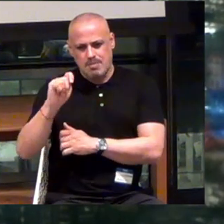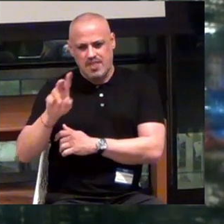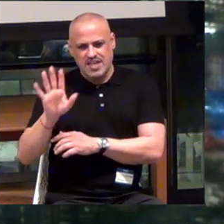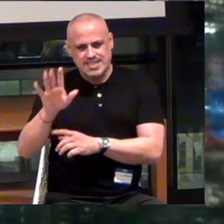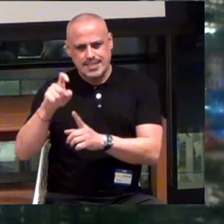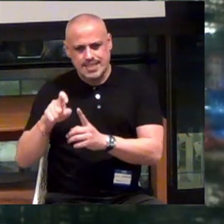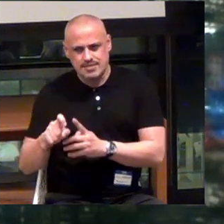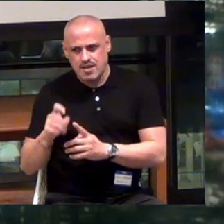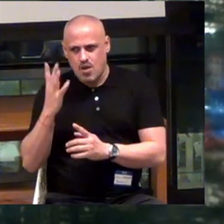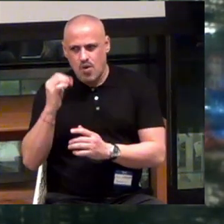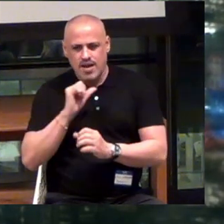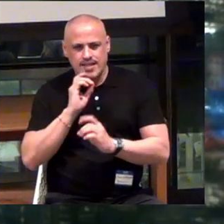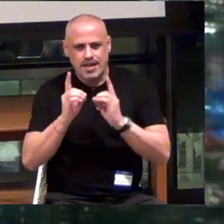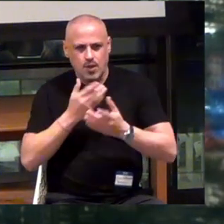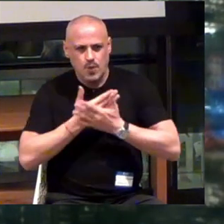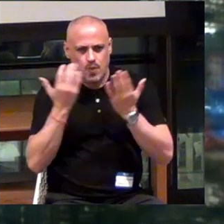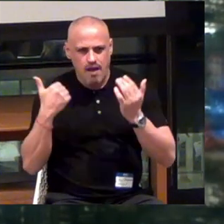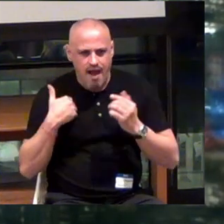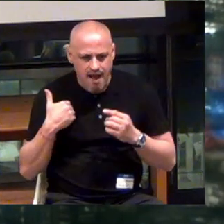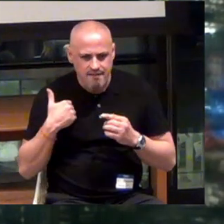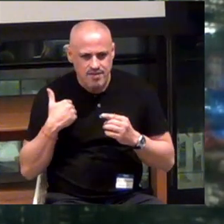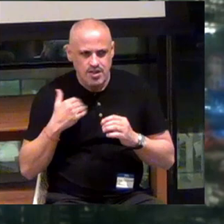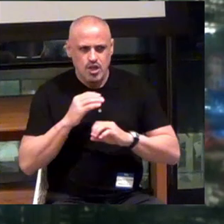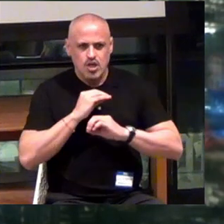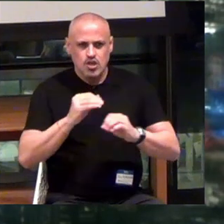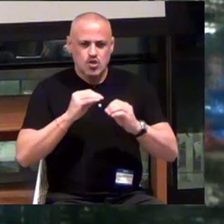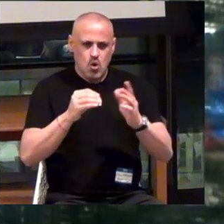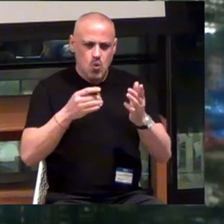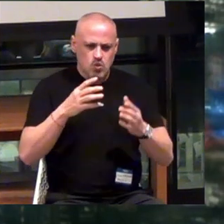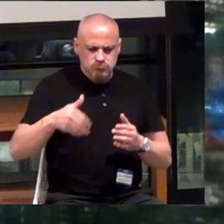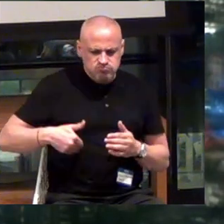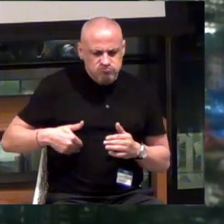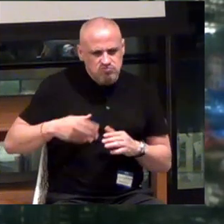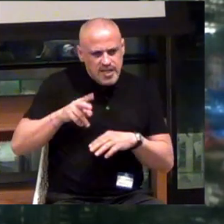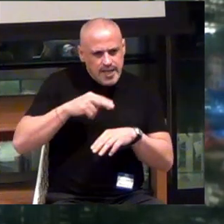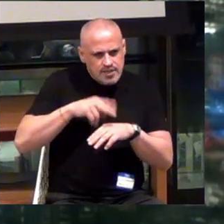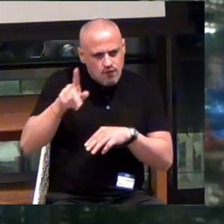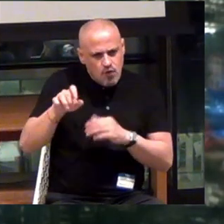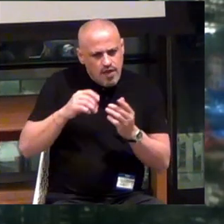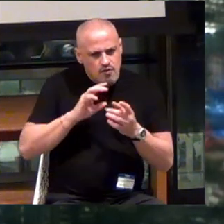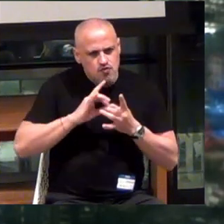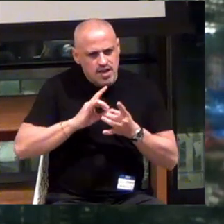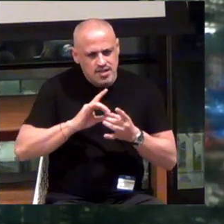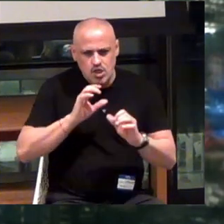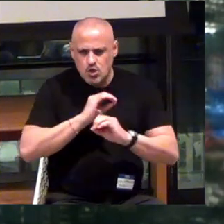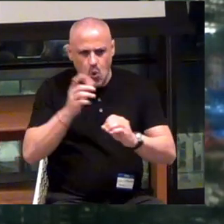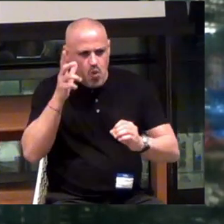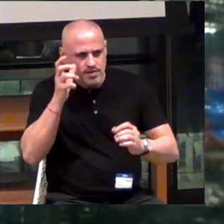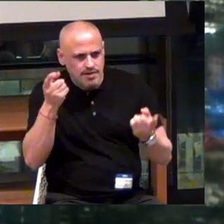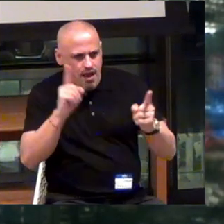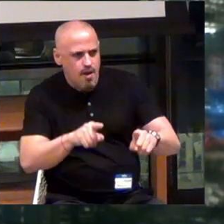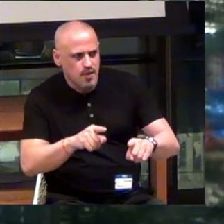Because they don't have a dialogue. There is no iterative nature of that relationship. There is no listening that happens.